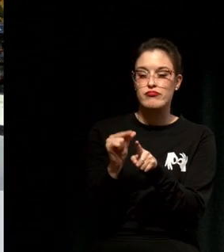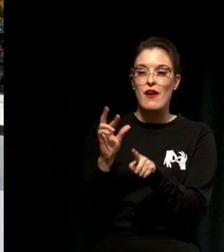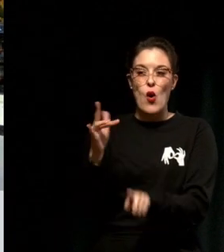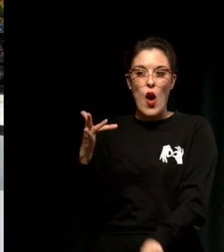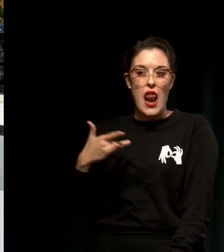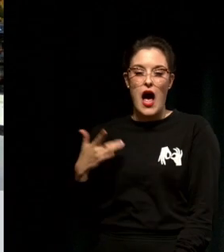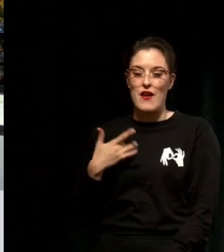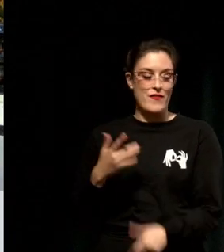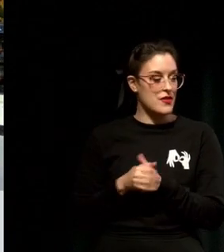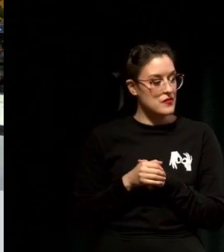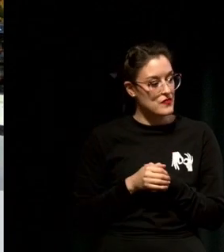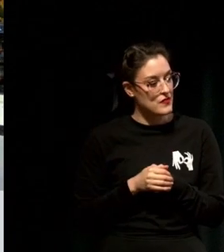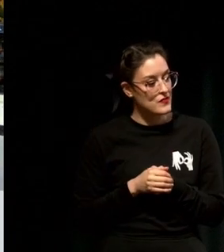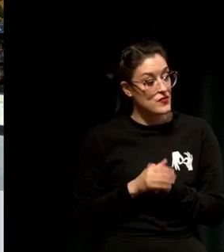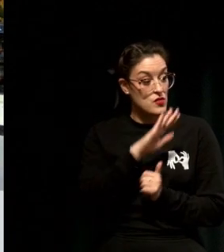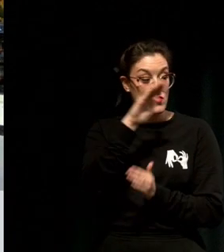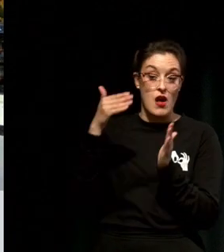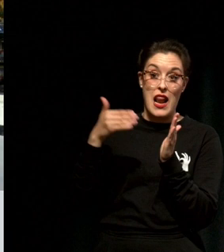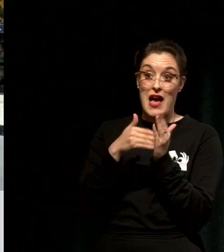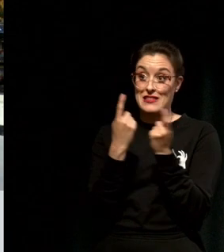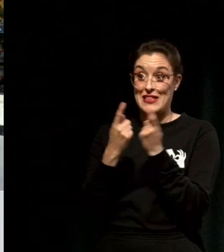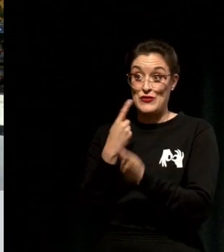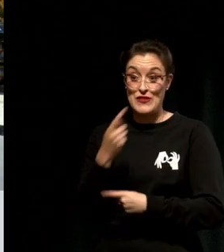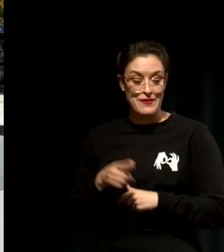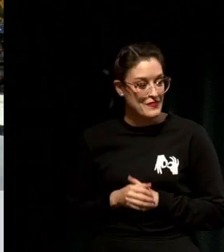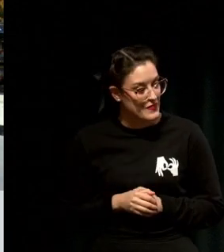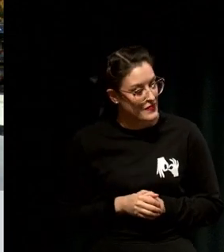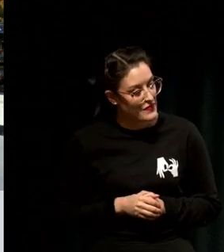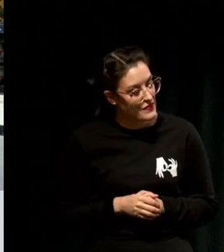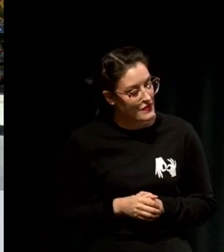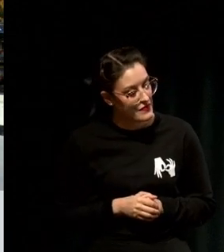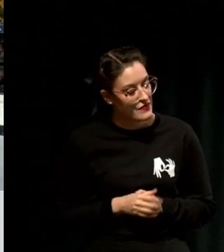So lastly I'll leave you with this: Conscious Leaders have a goal.